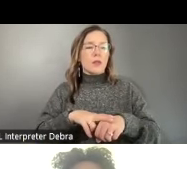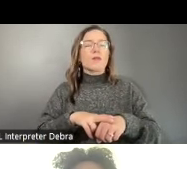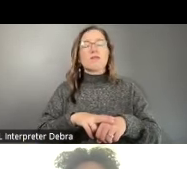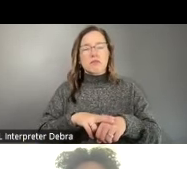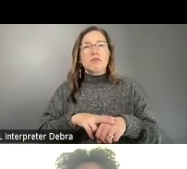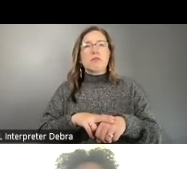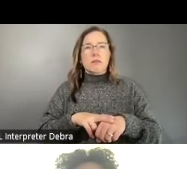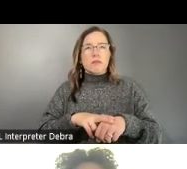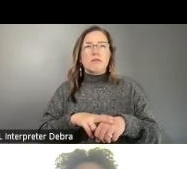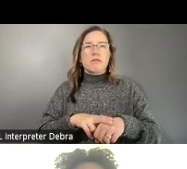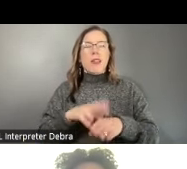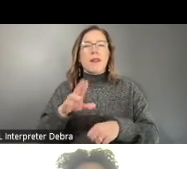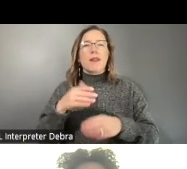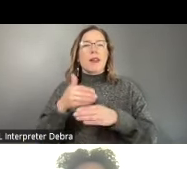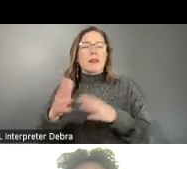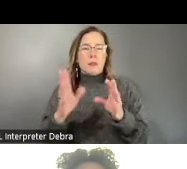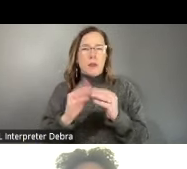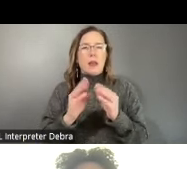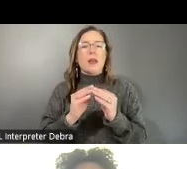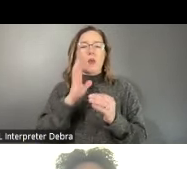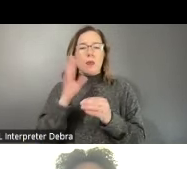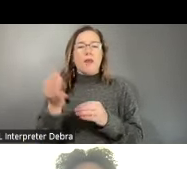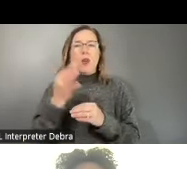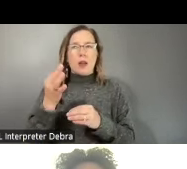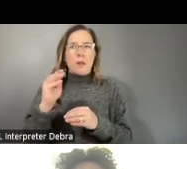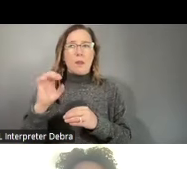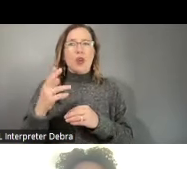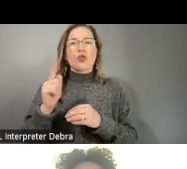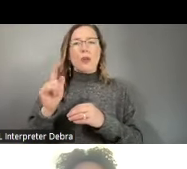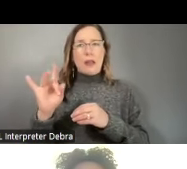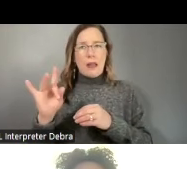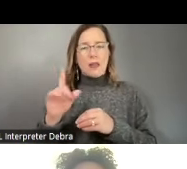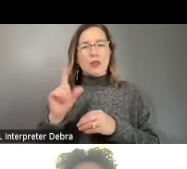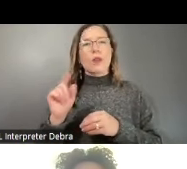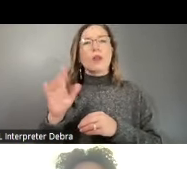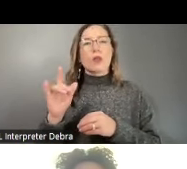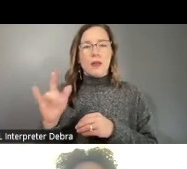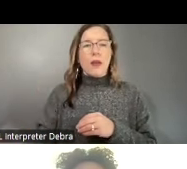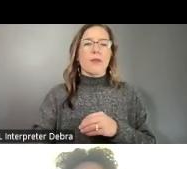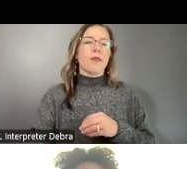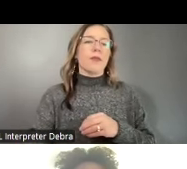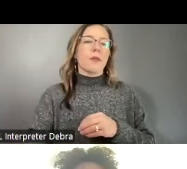the Arts meeting will be Friday, March 28th, 2025, and it will be live streamed from Washington,